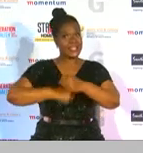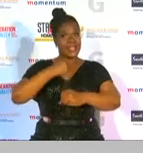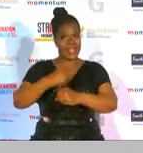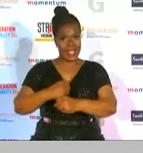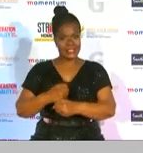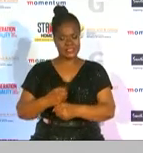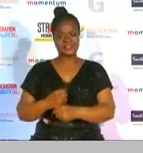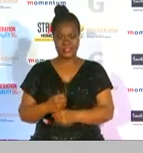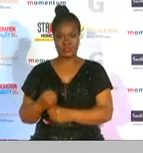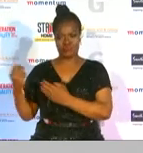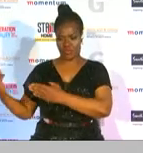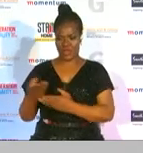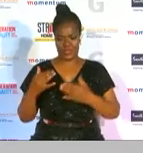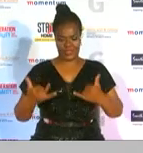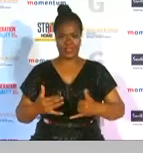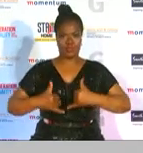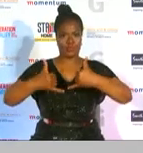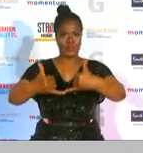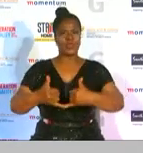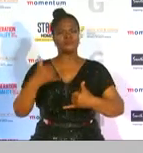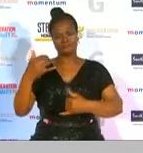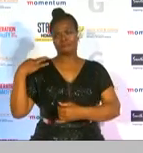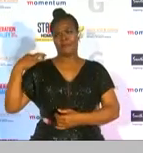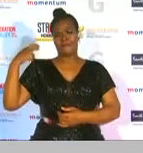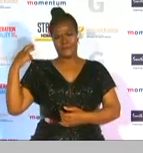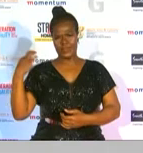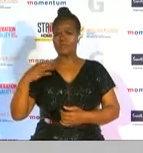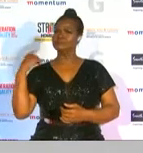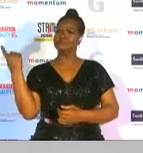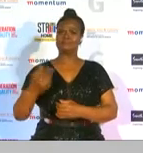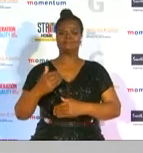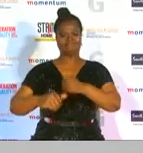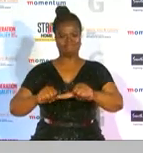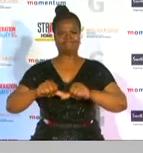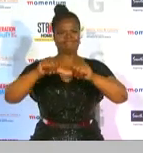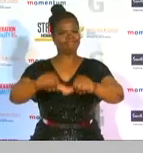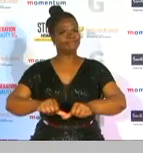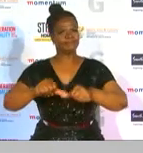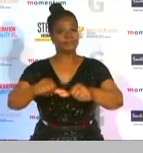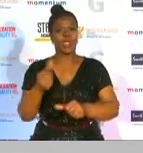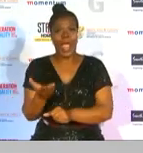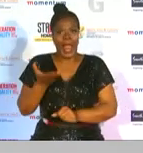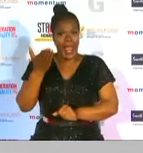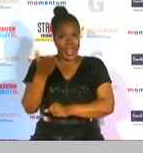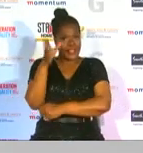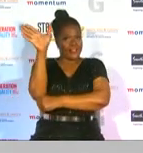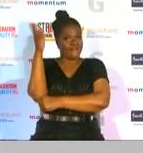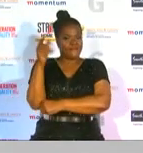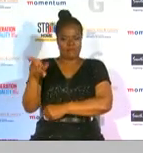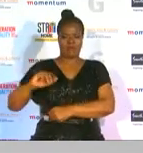and volunteers across the country have continued to selflessly raise the profile of women's sport in south africa let's